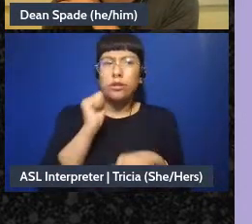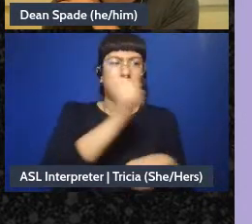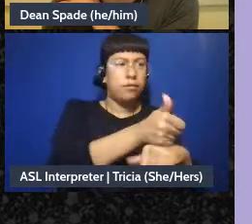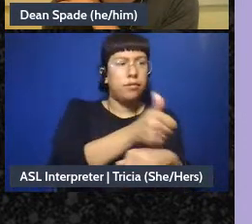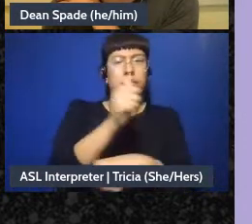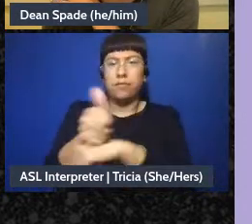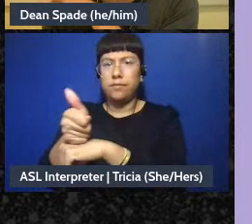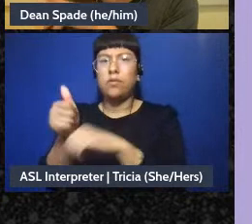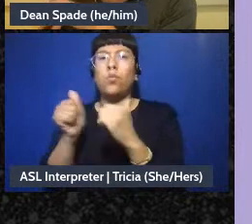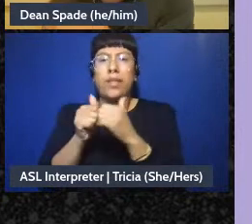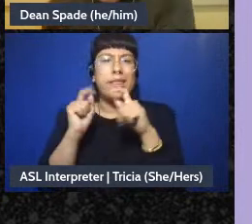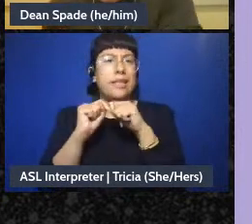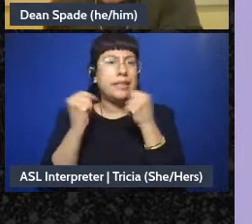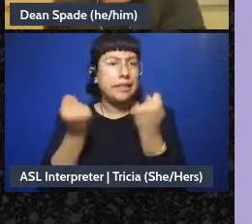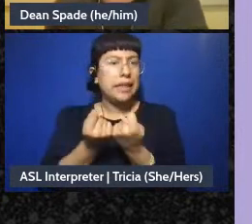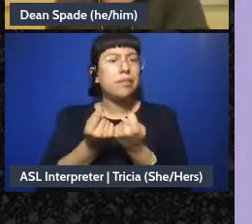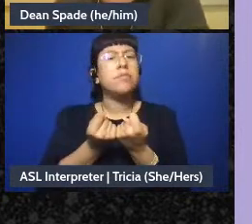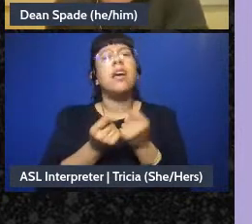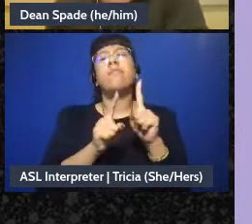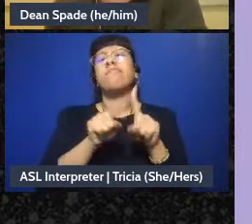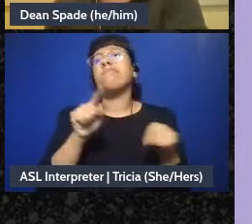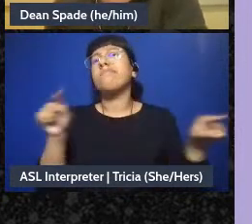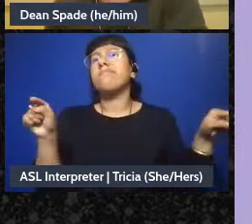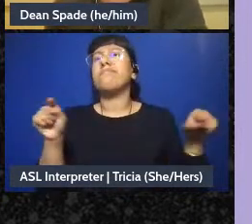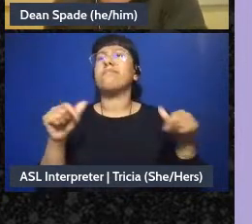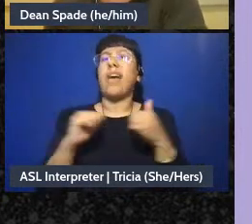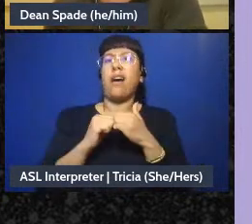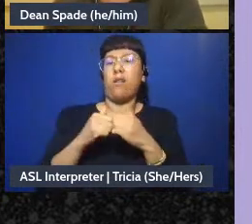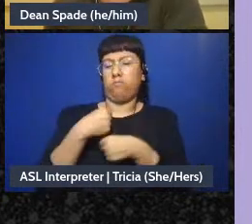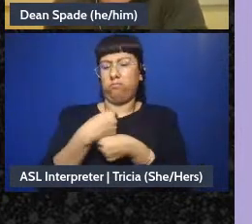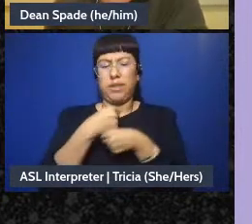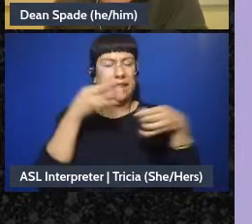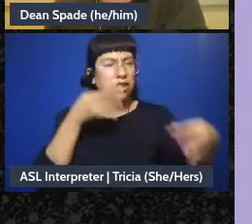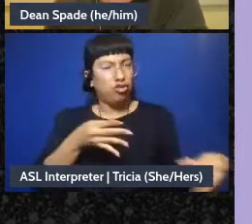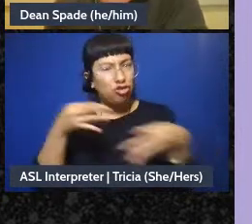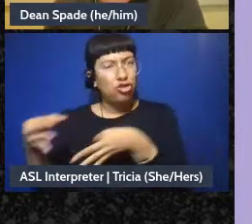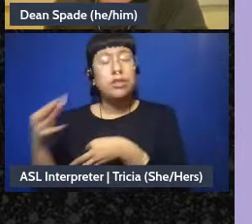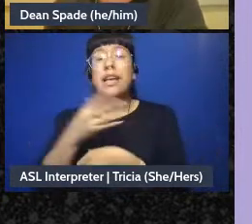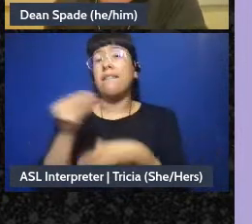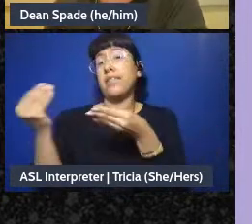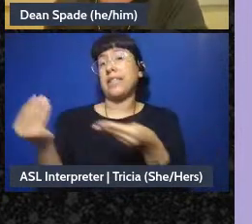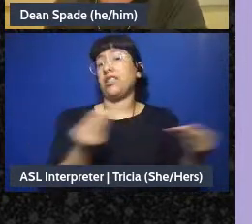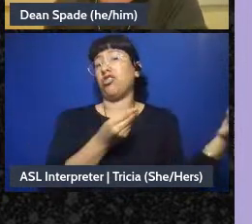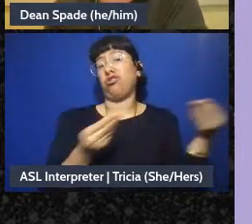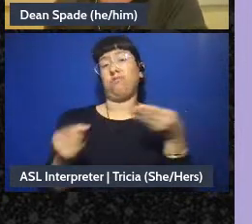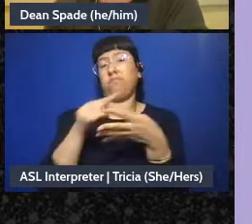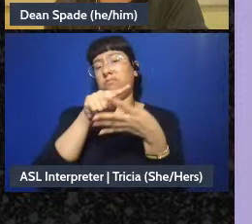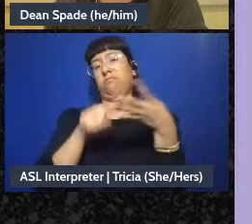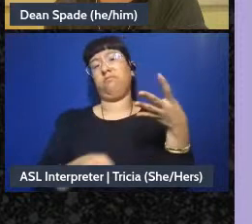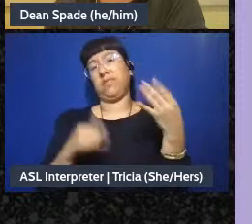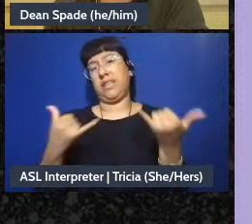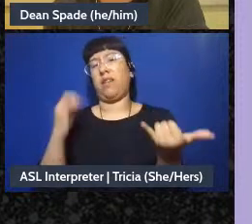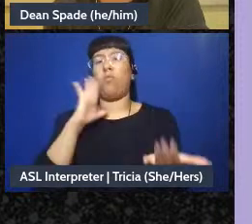and various points around decision making and facilitation that's like the main focus today.